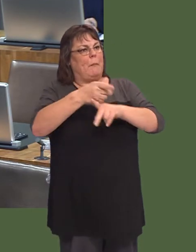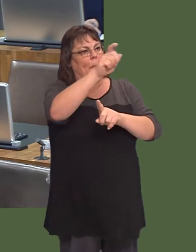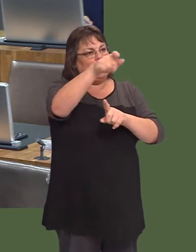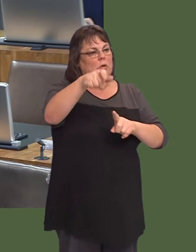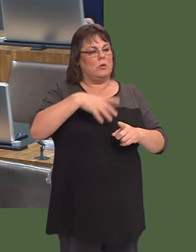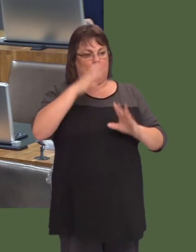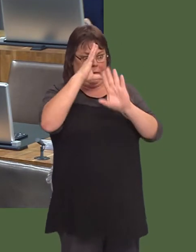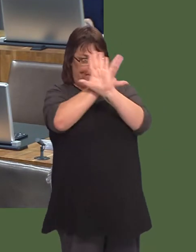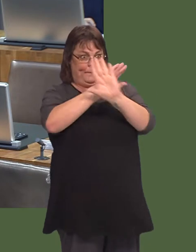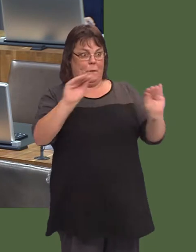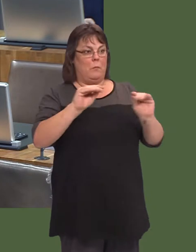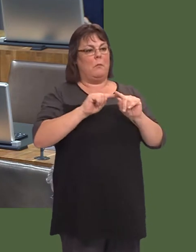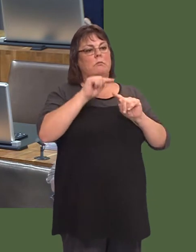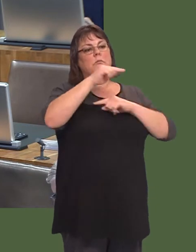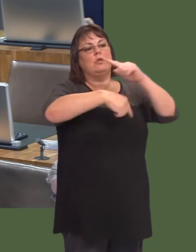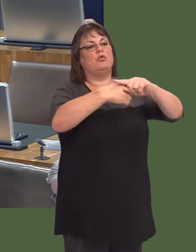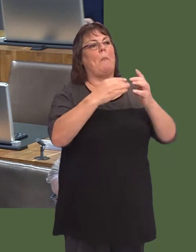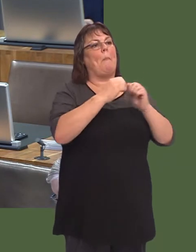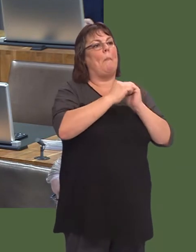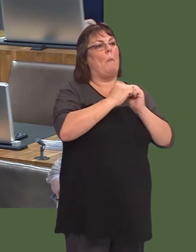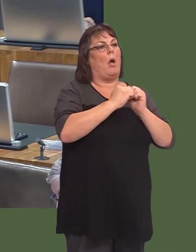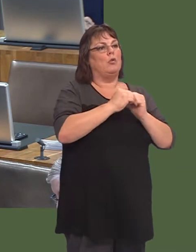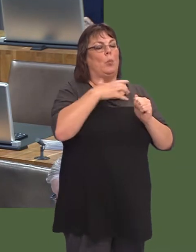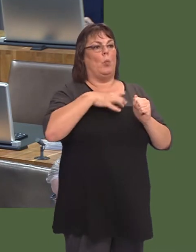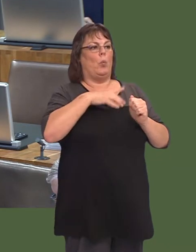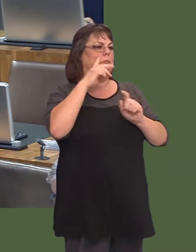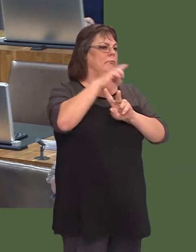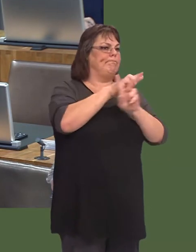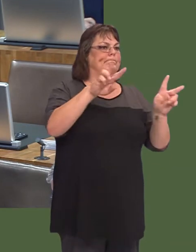So, they have been told that, by March of next year, we expect to see these improvements.